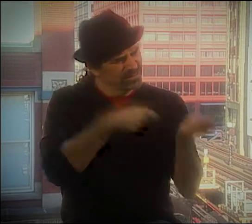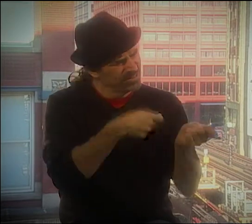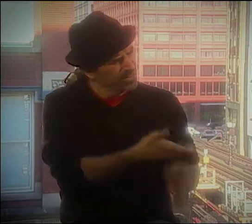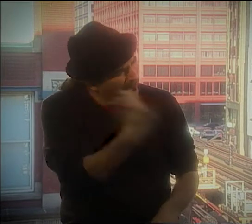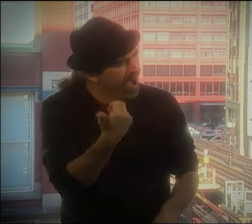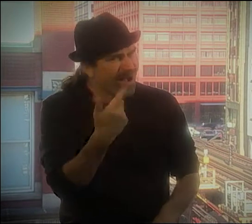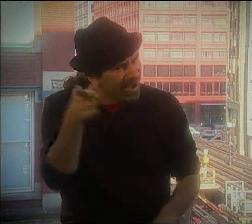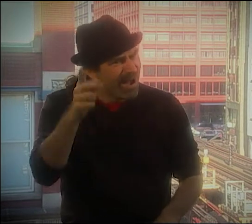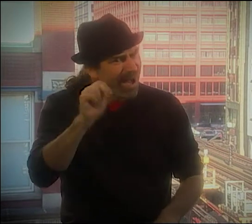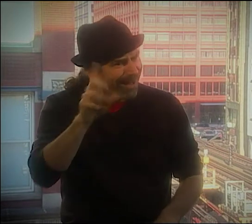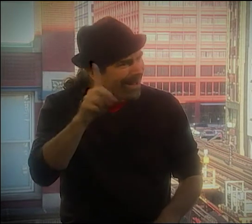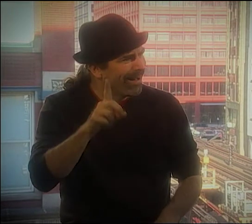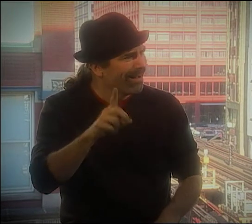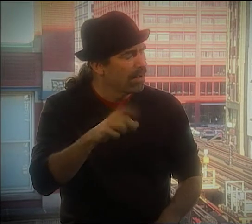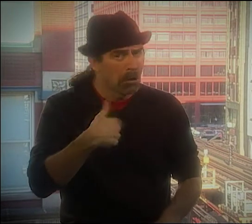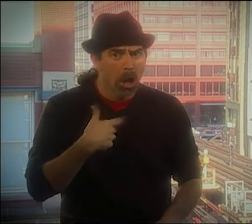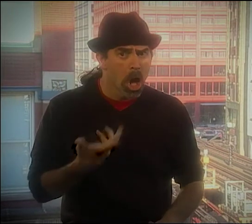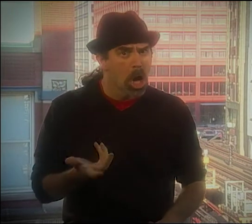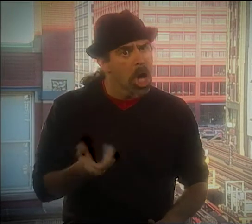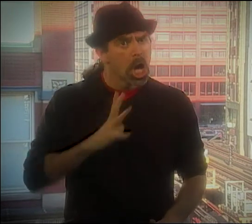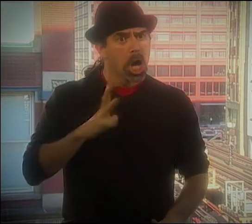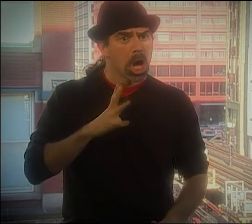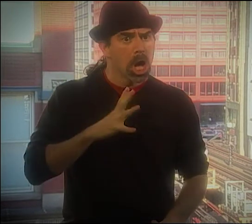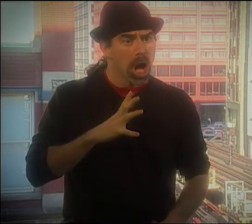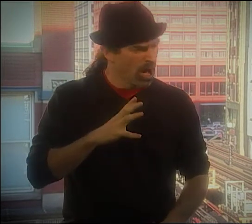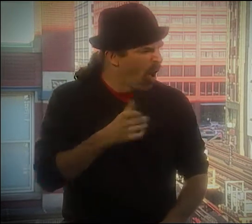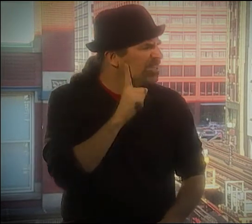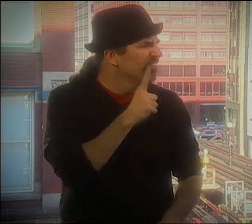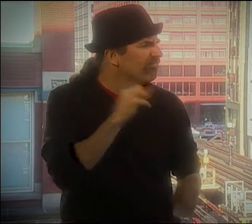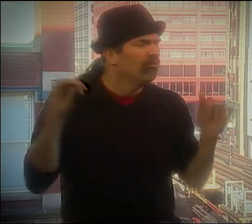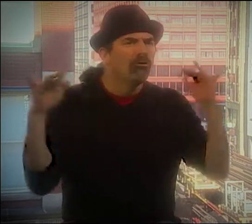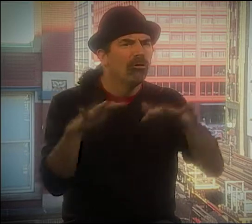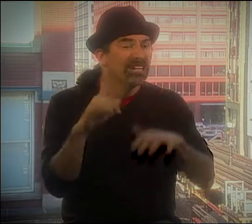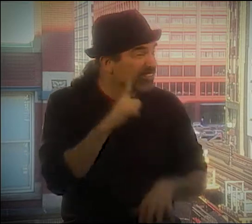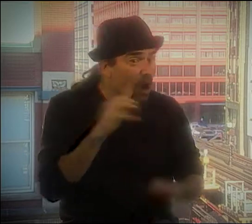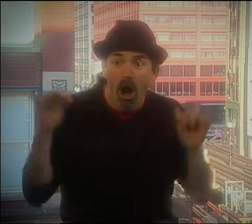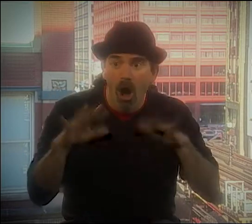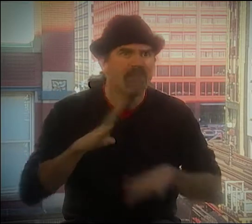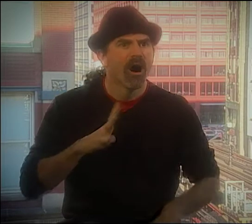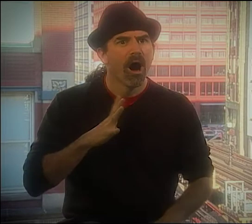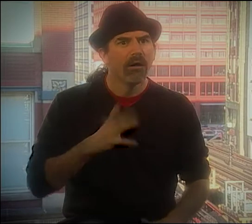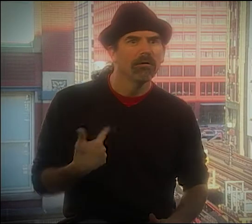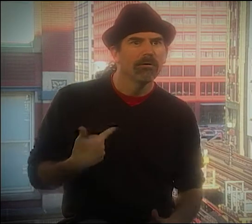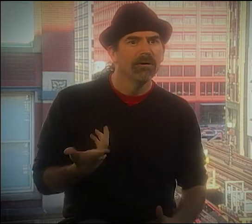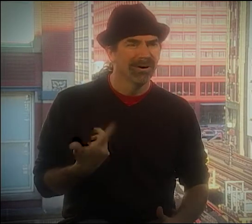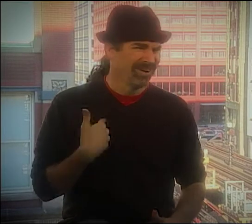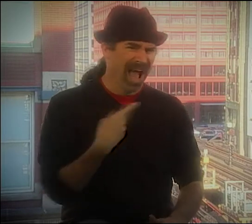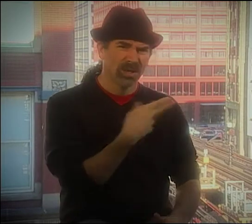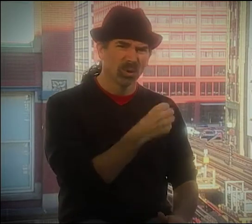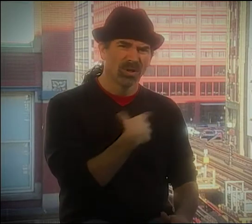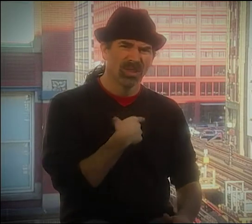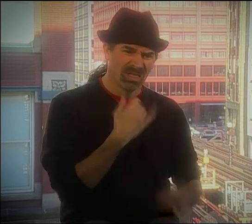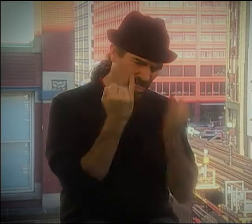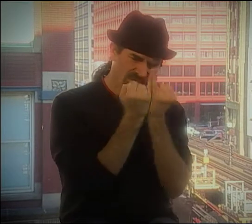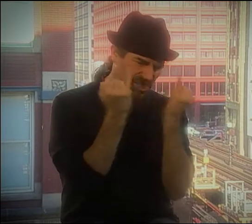AND SHE SAID, "YOU KNOW, YOU SHOULD GO." I THOUGHT, "OK. "IF THERE'S GONNA BE A LOT OF DEAF PEOPLE THERE,